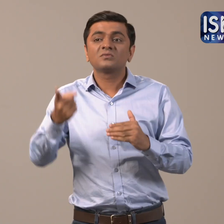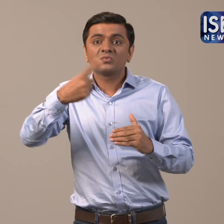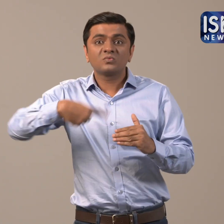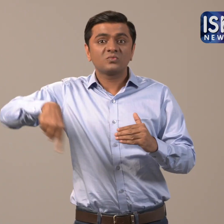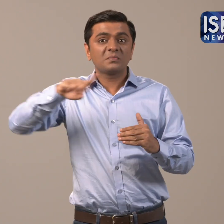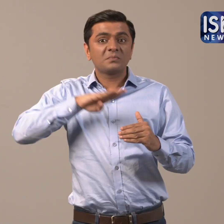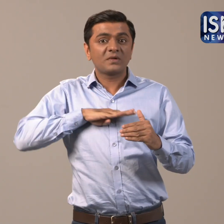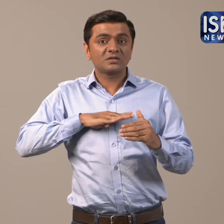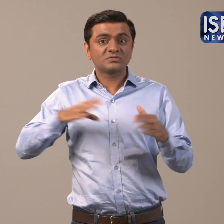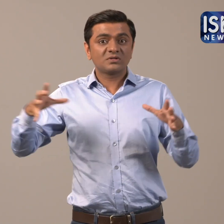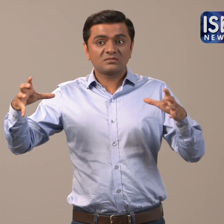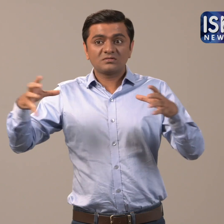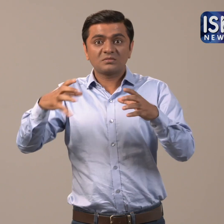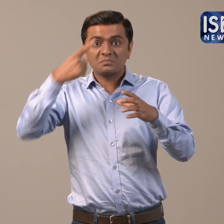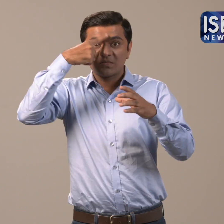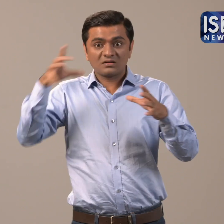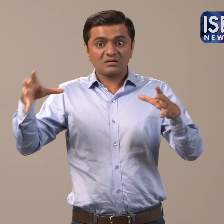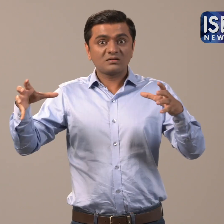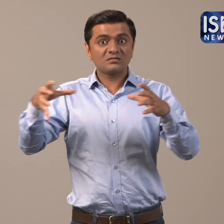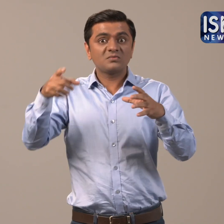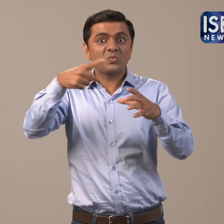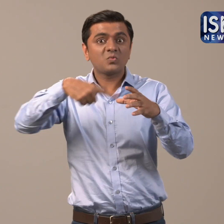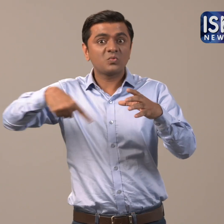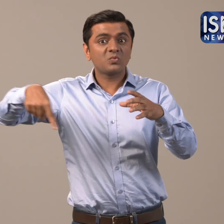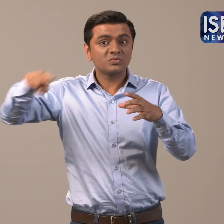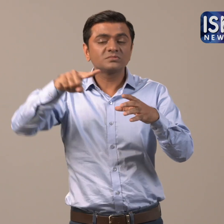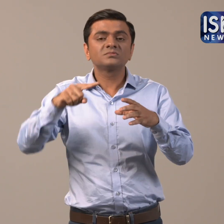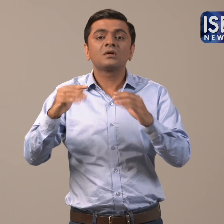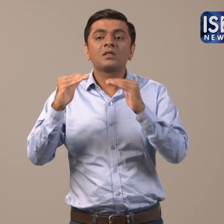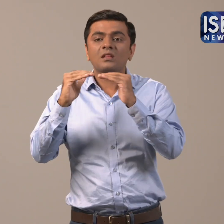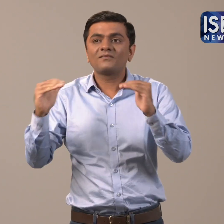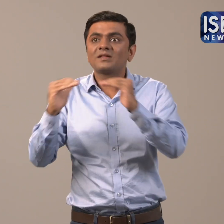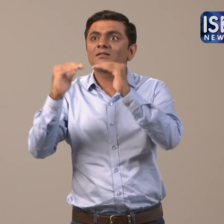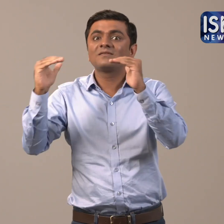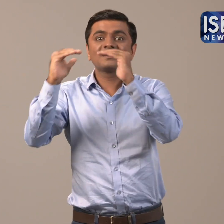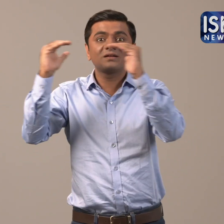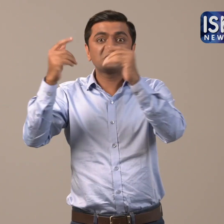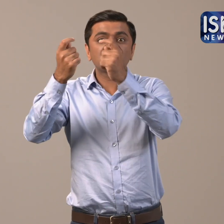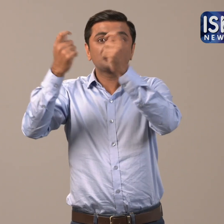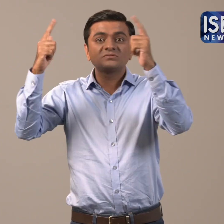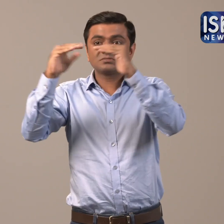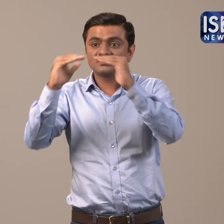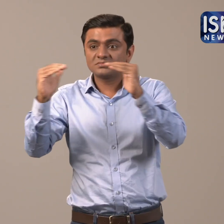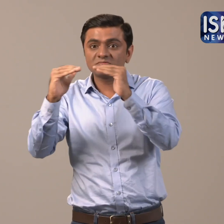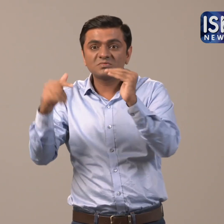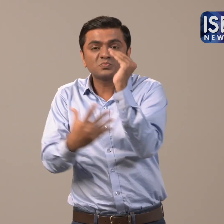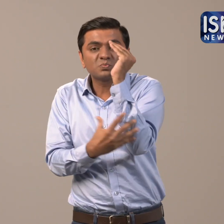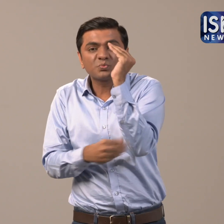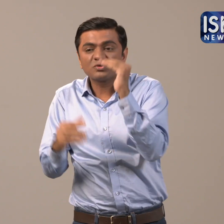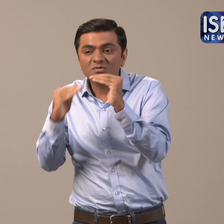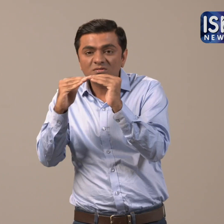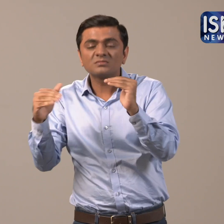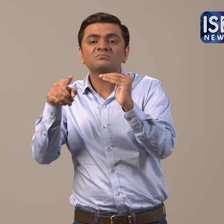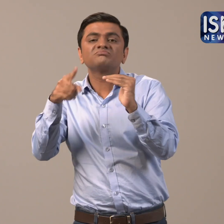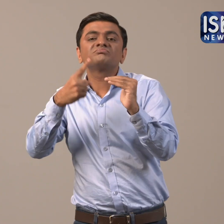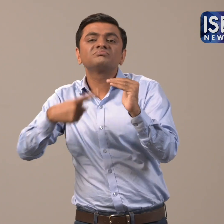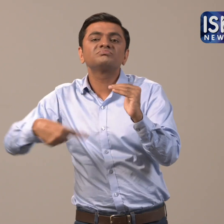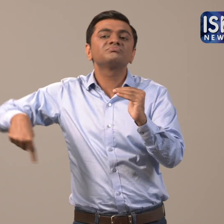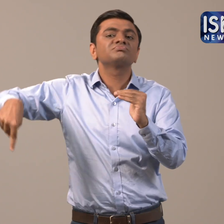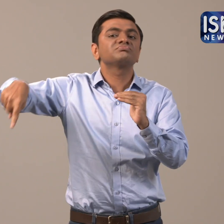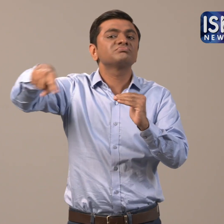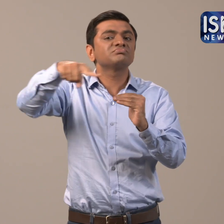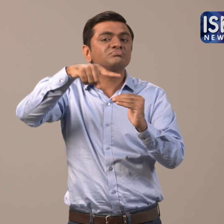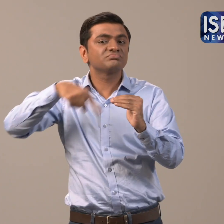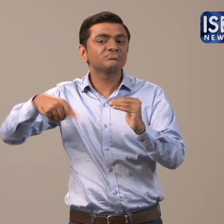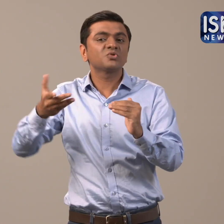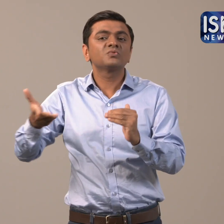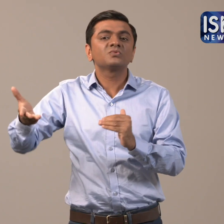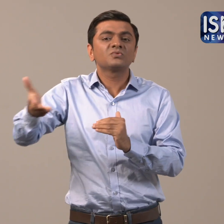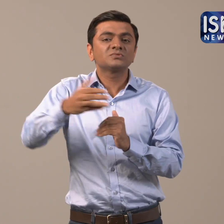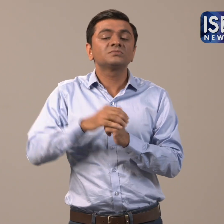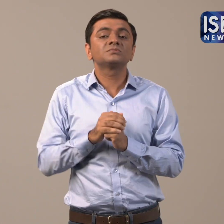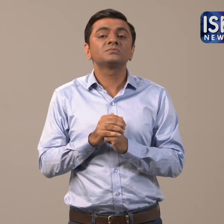A majority of these families are below the poverty line.